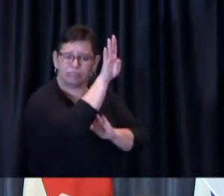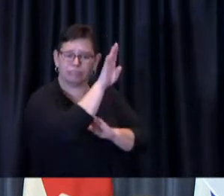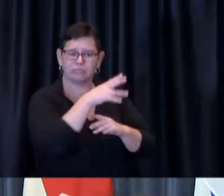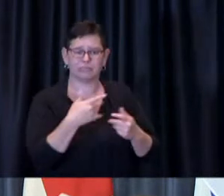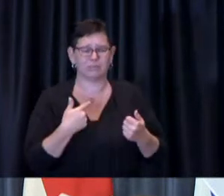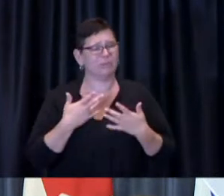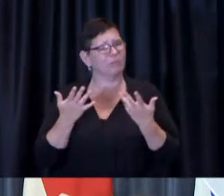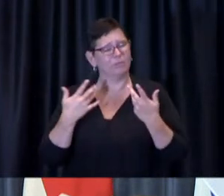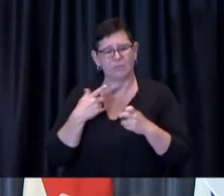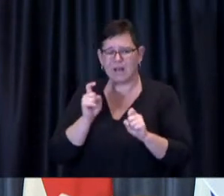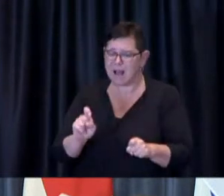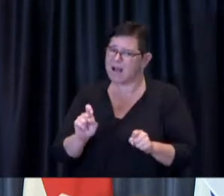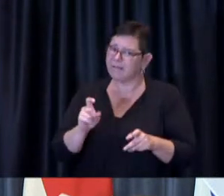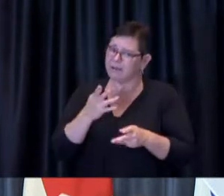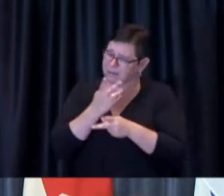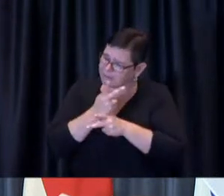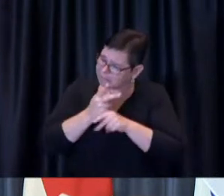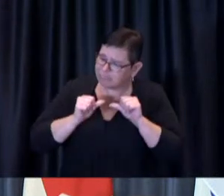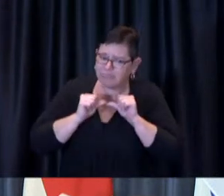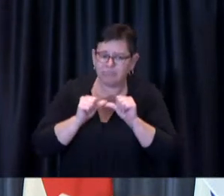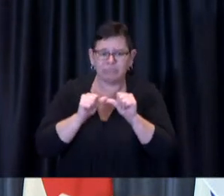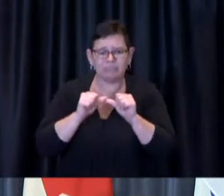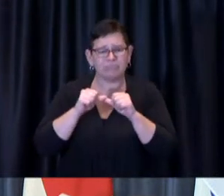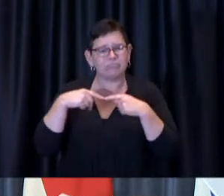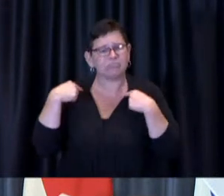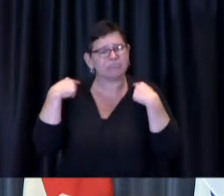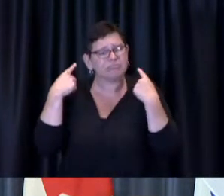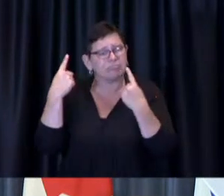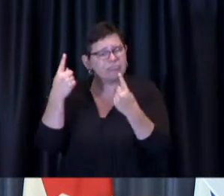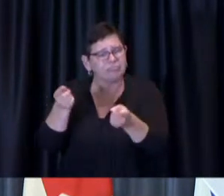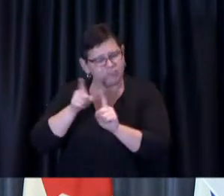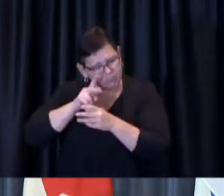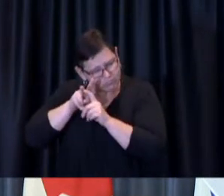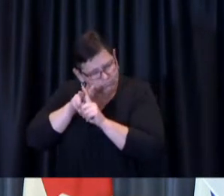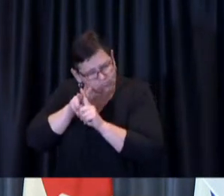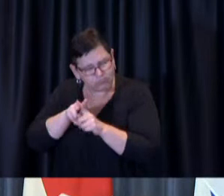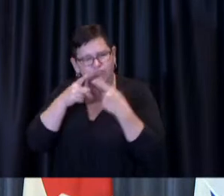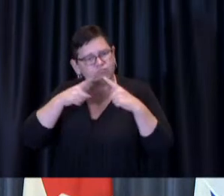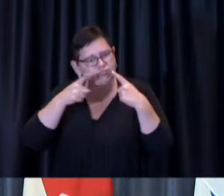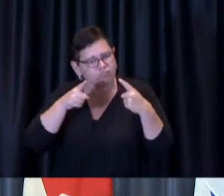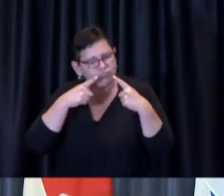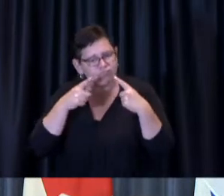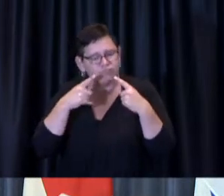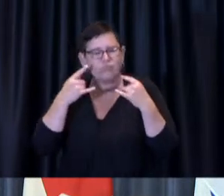and we'll report more on an as needed basis and we certainly will be quite prepared to come and report and be held to account